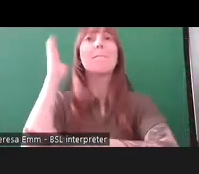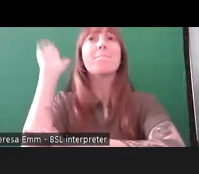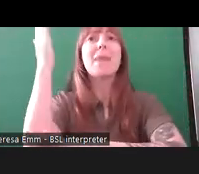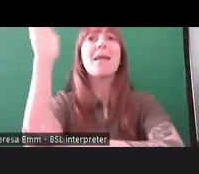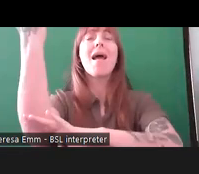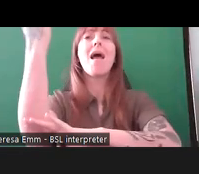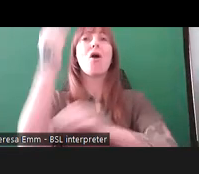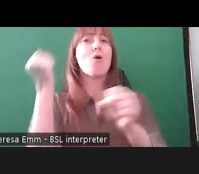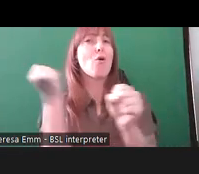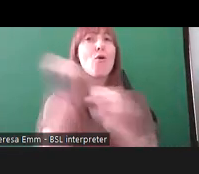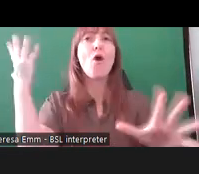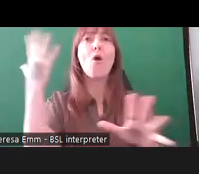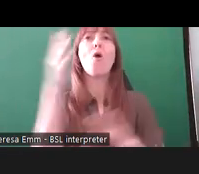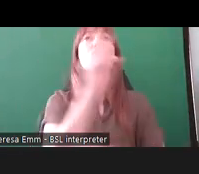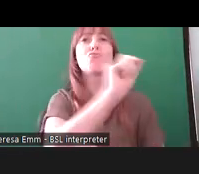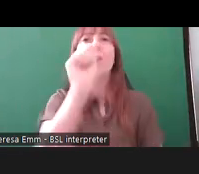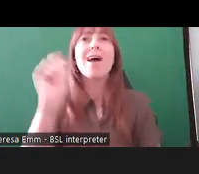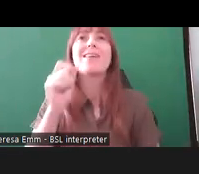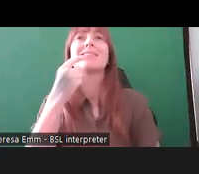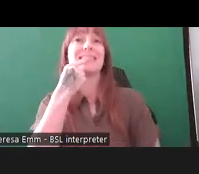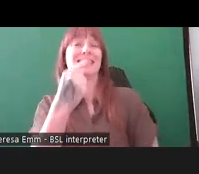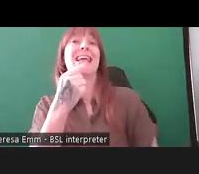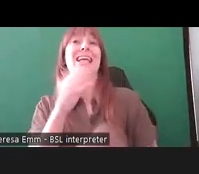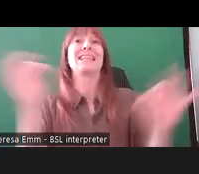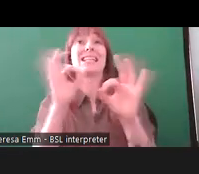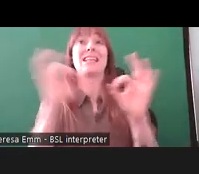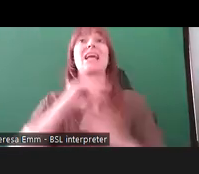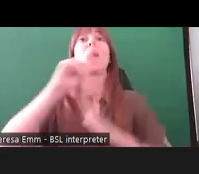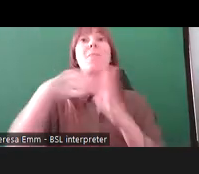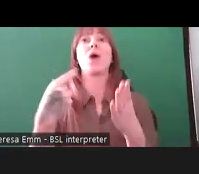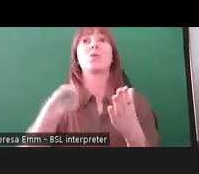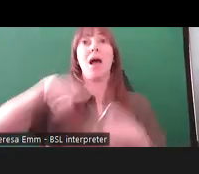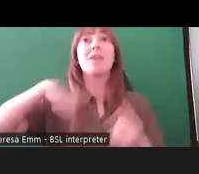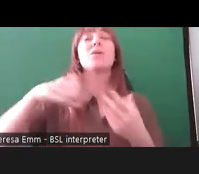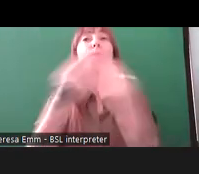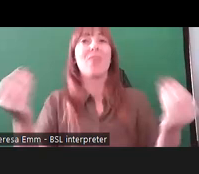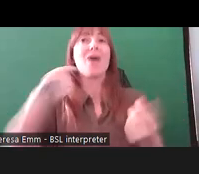gold writing that says 'Nothing About Us Without Us' on it. This banner was made